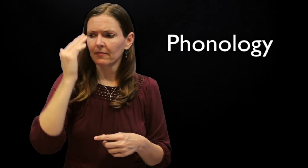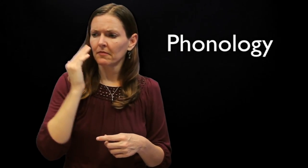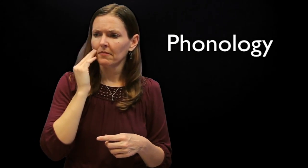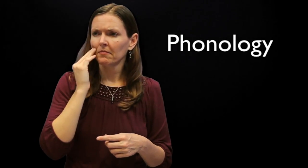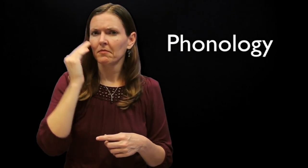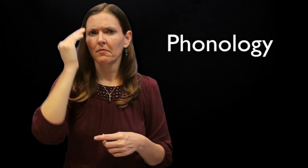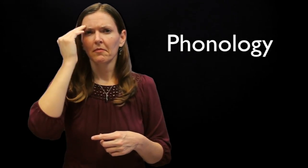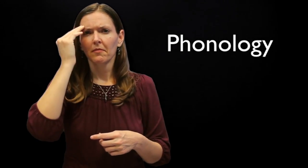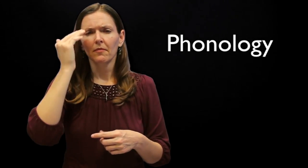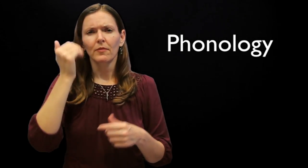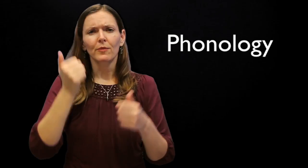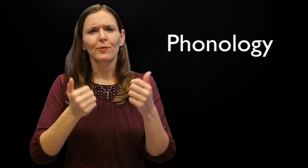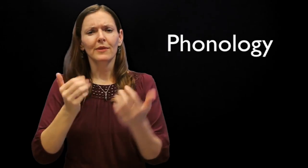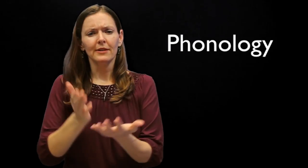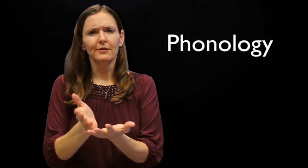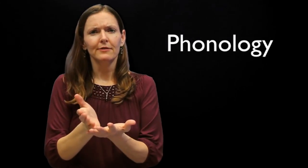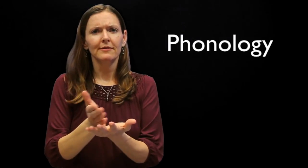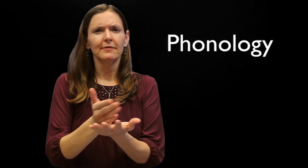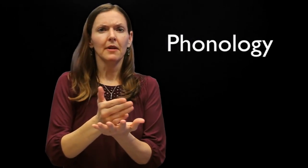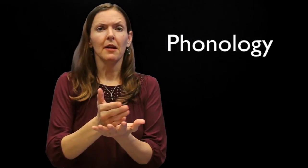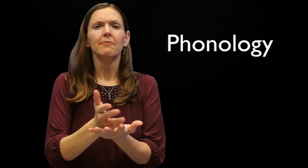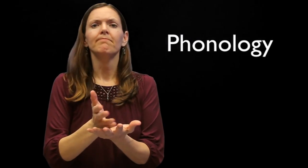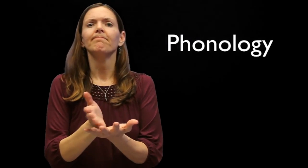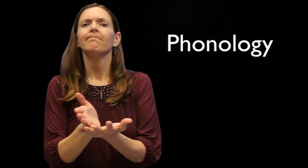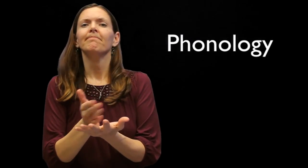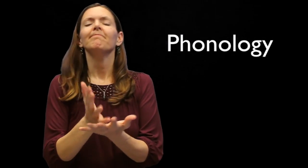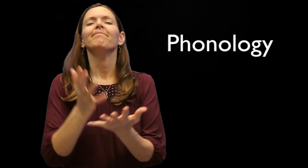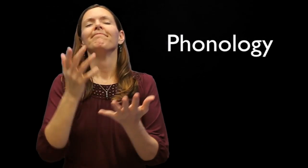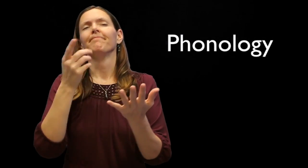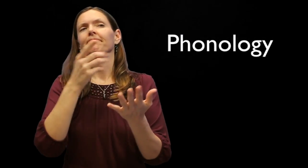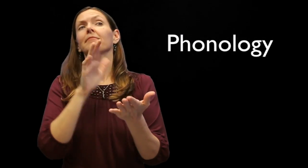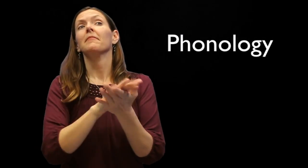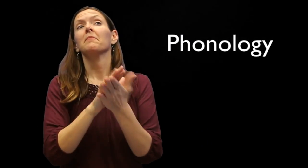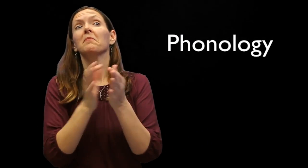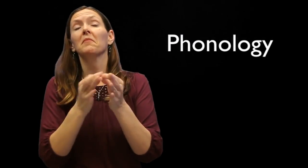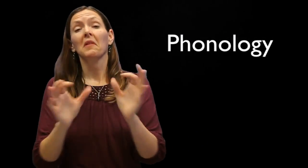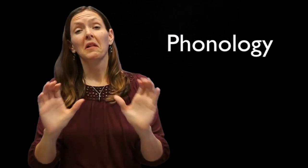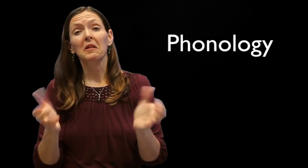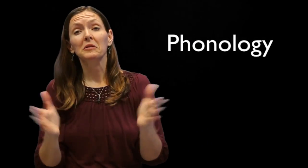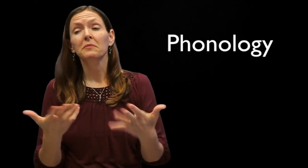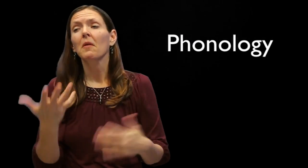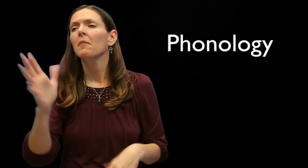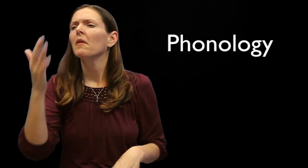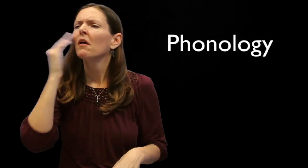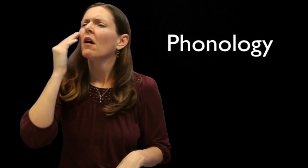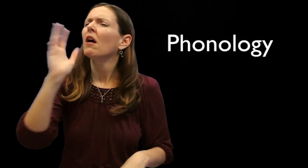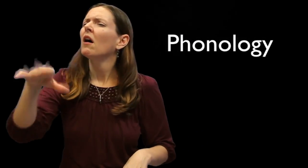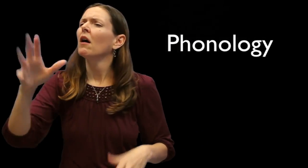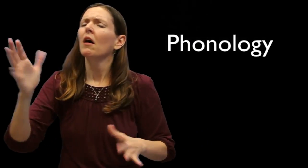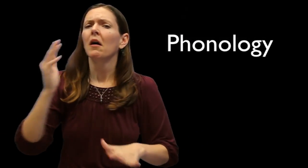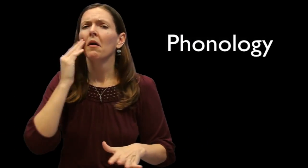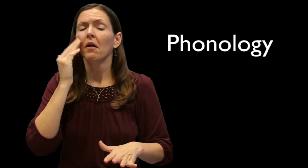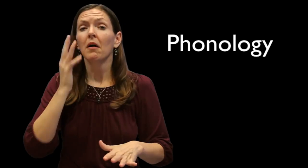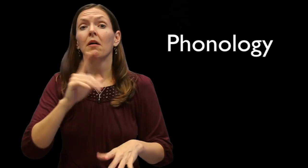[Returns to the casual sign for KNOW and back to the formal style] Which register would they be? In the classroom, during a fast-paced discussion, maybe the casual-KNOW would be more acceptable.